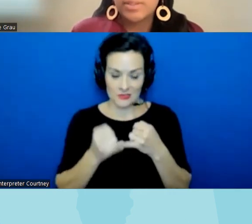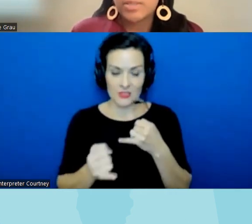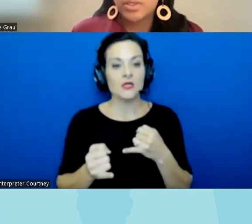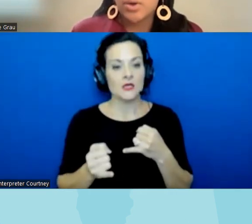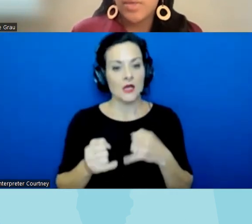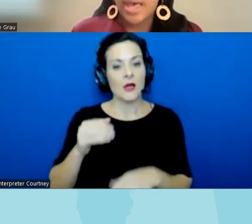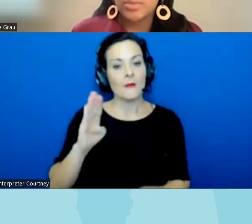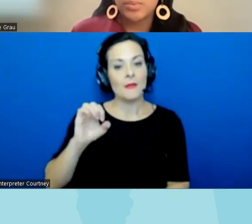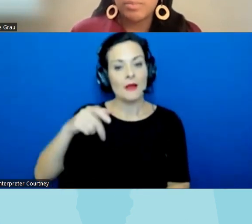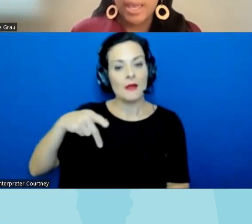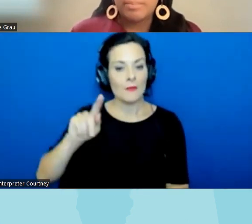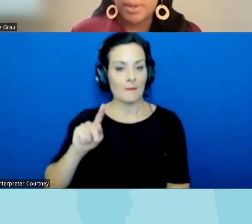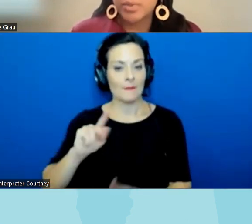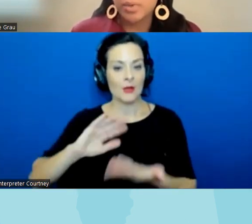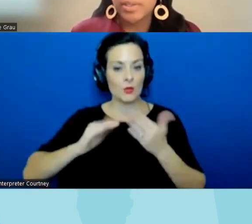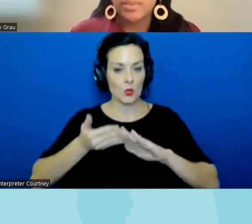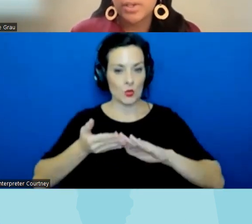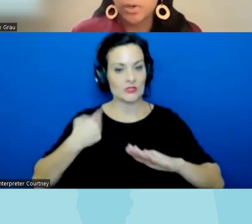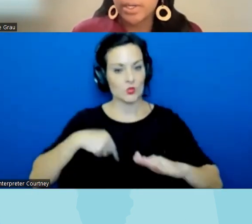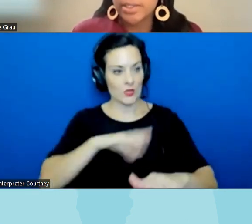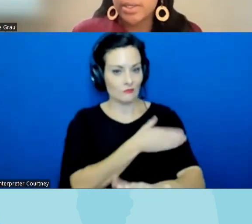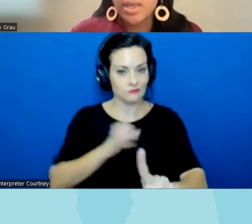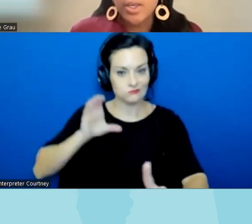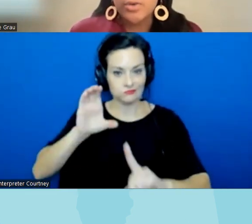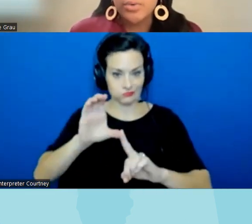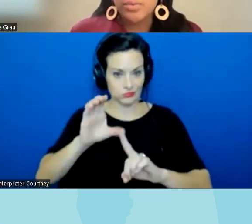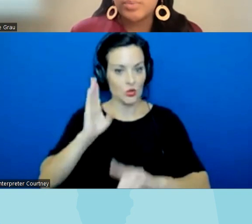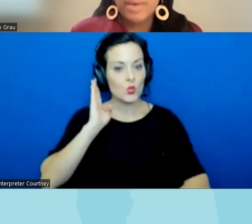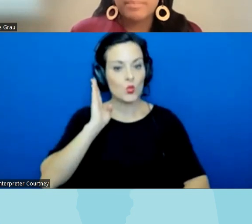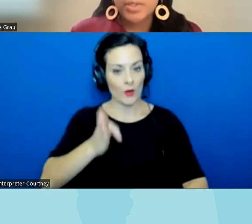because we know that when we ban books we were racing their stories you when we ban books we